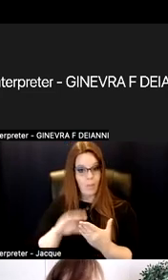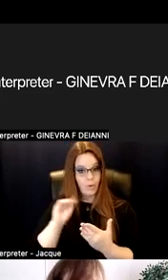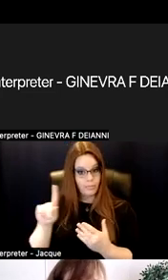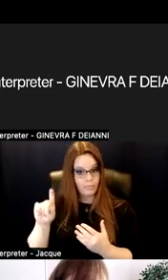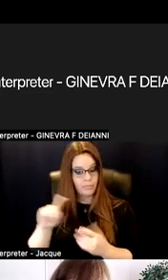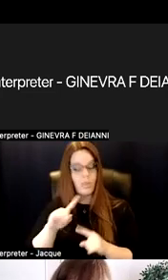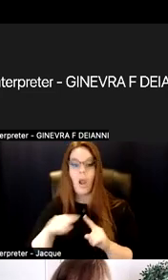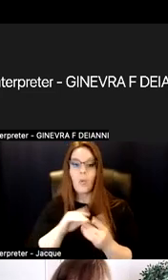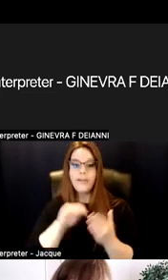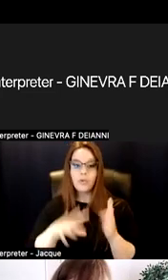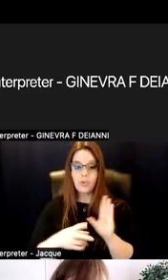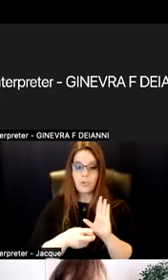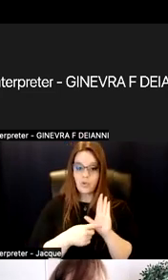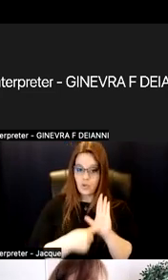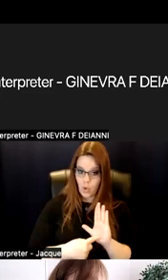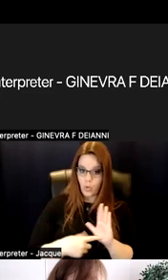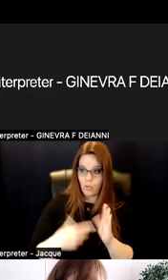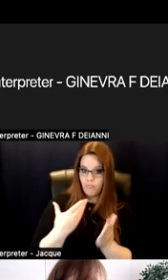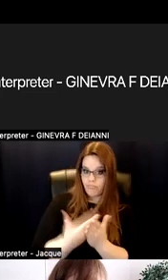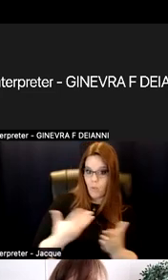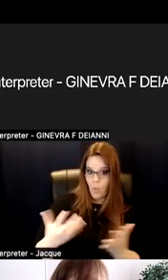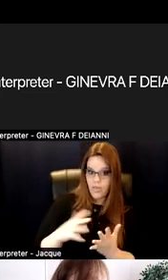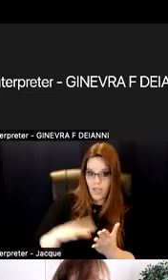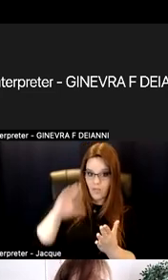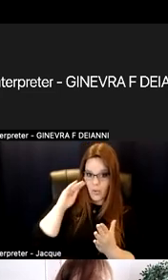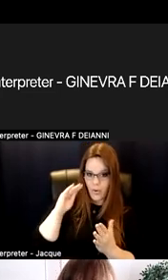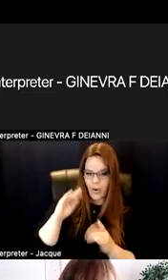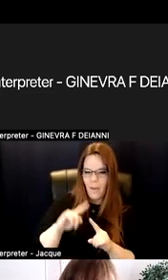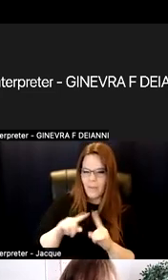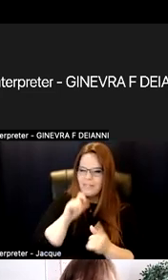they've learned, when they don't have it quite right,